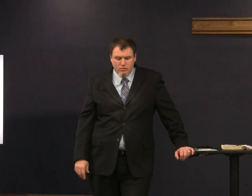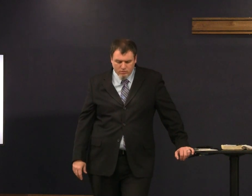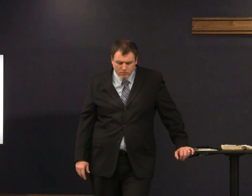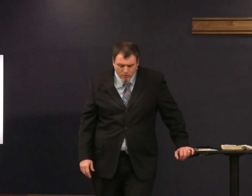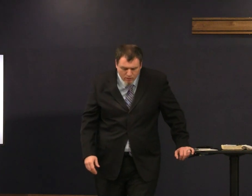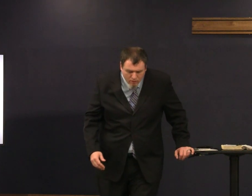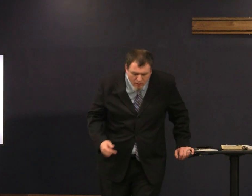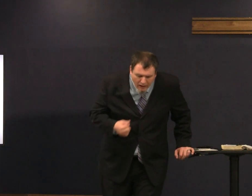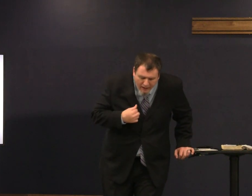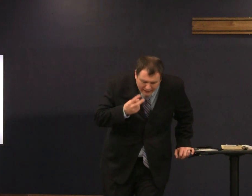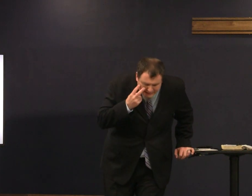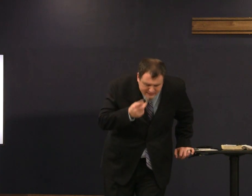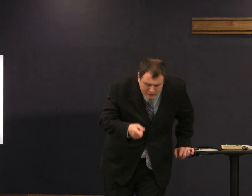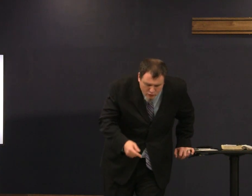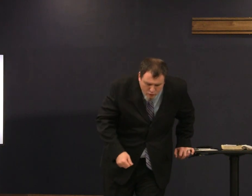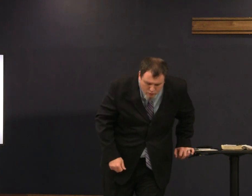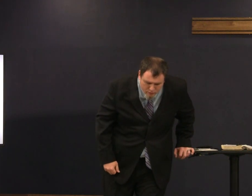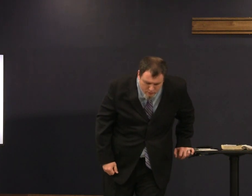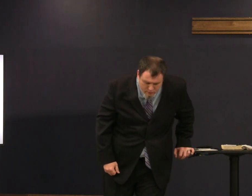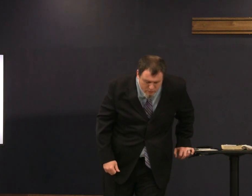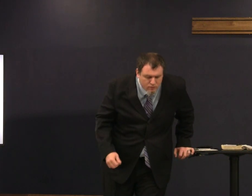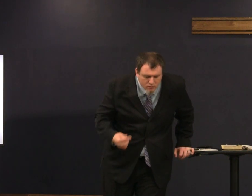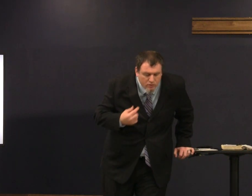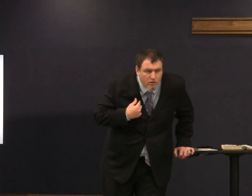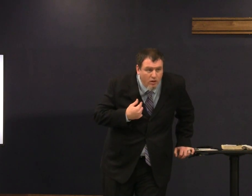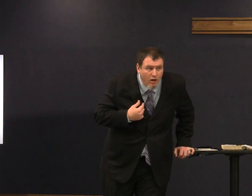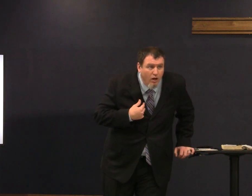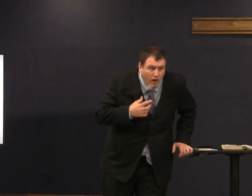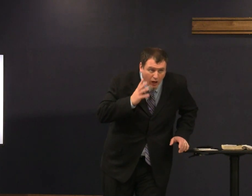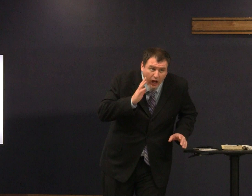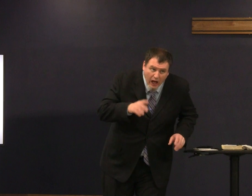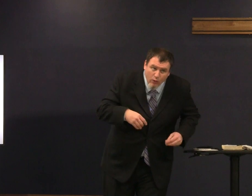but God you tell me where to go God says I see you